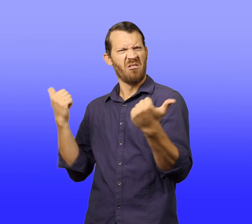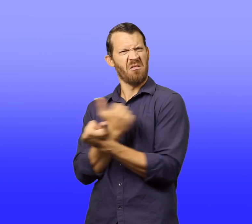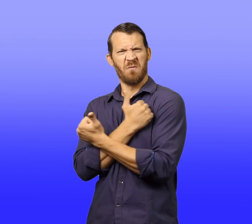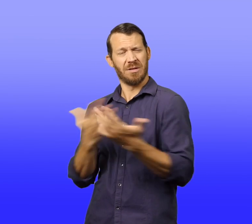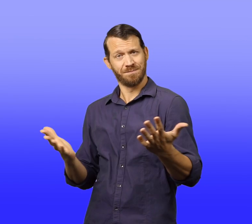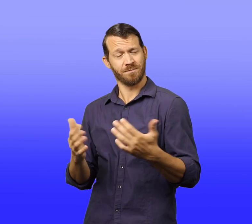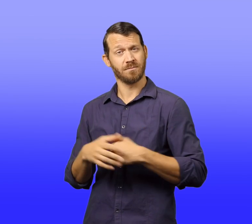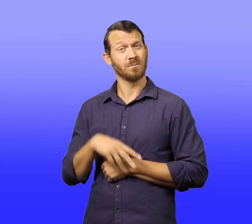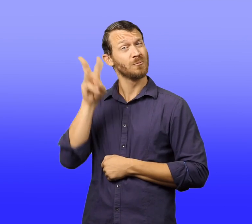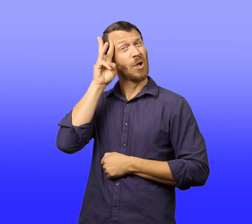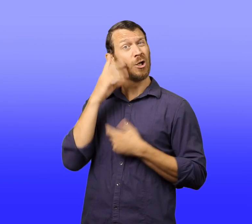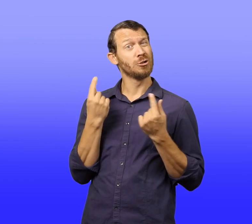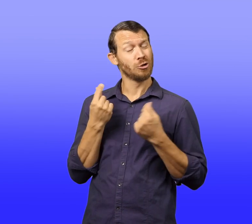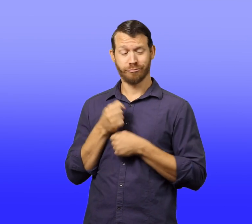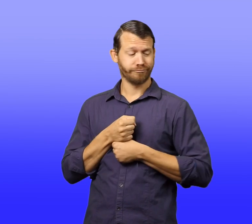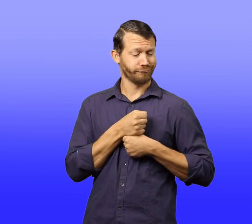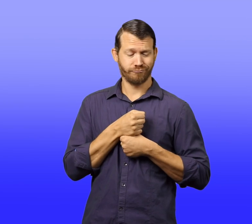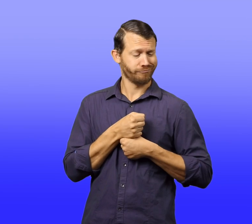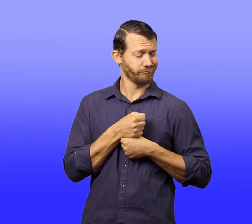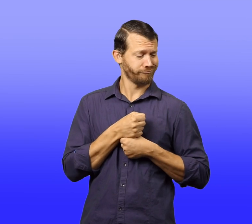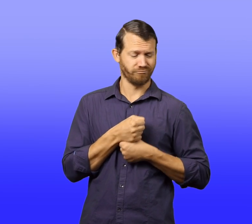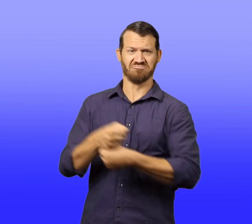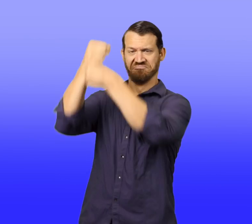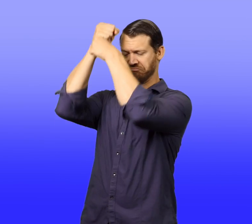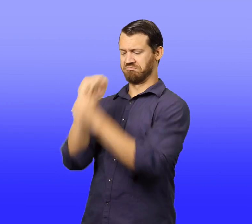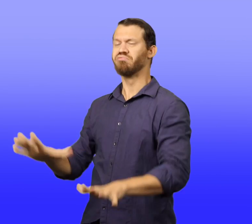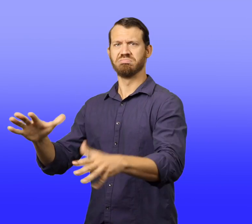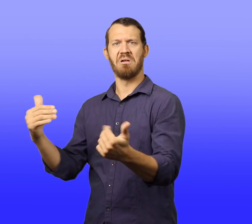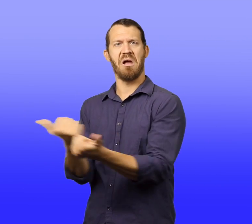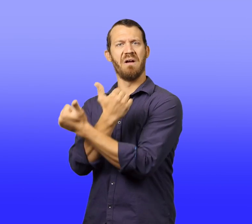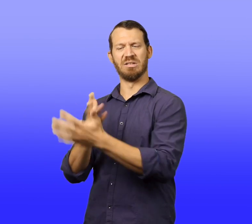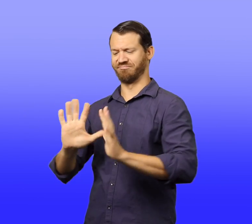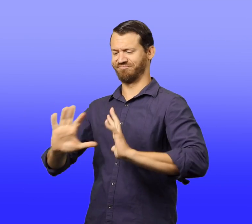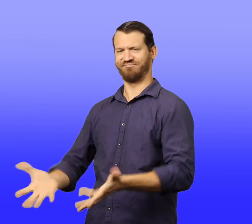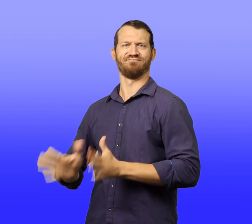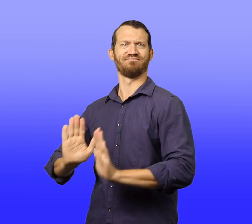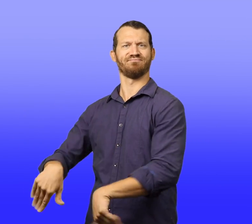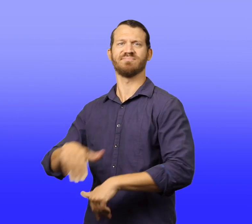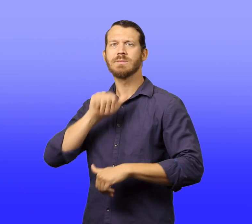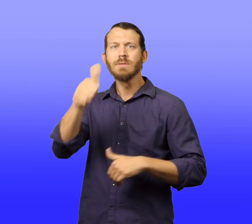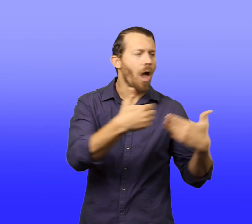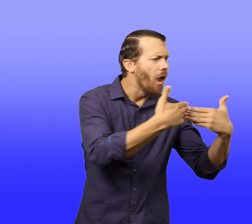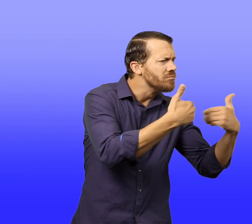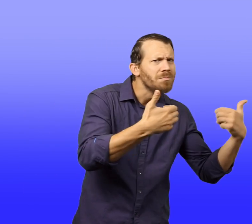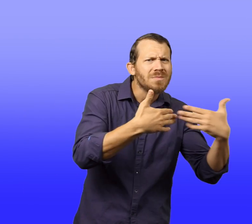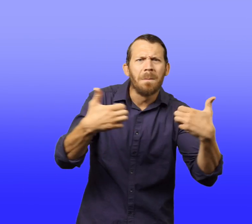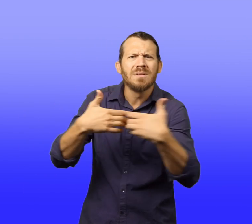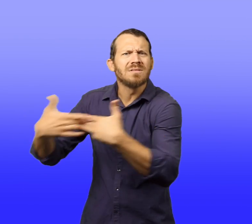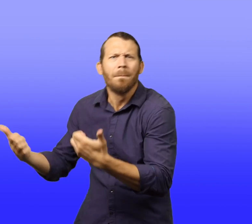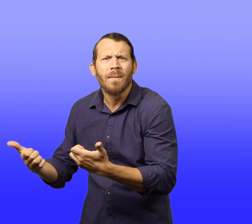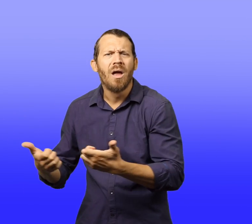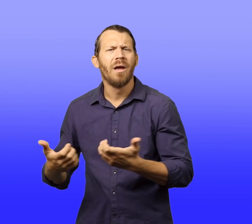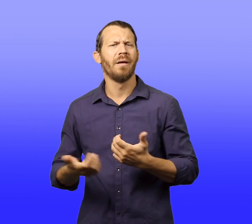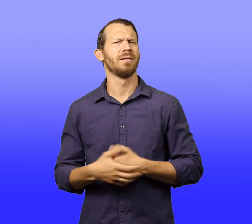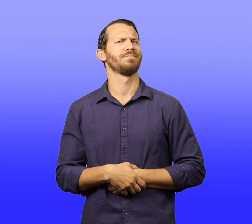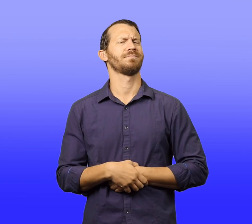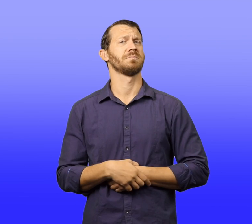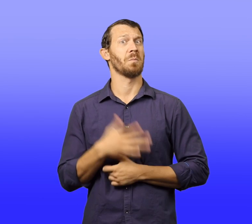One for cans, and one for everything else. As usual, Walter dumped everything into one can.